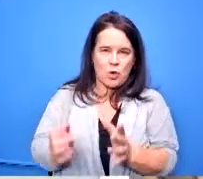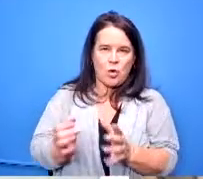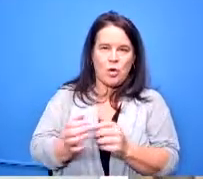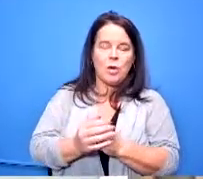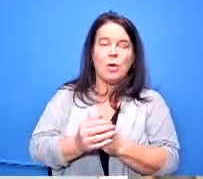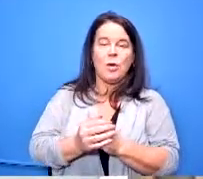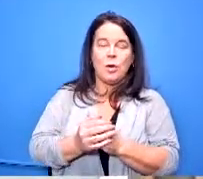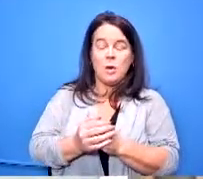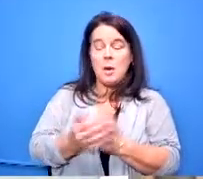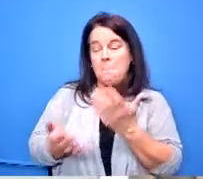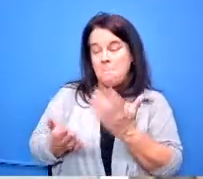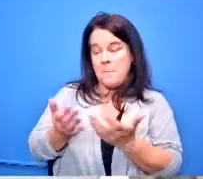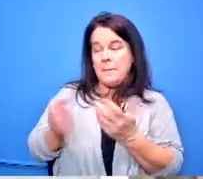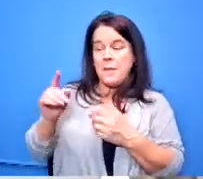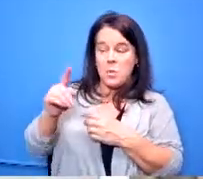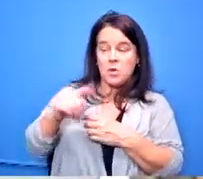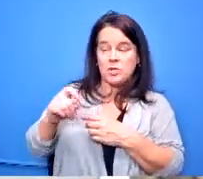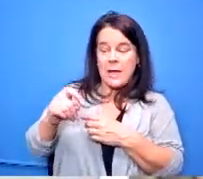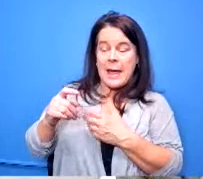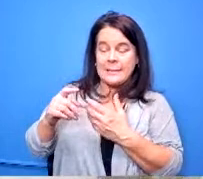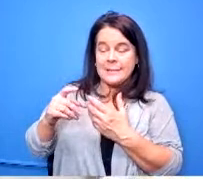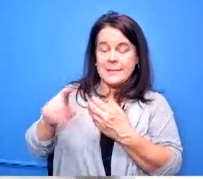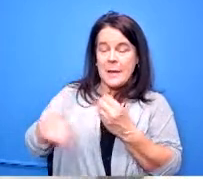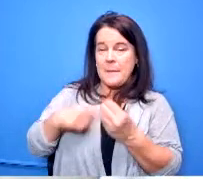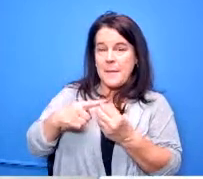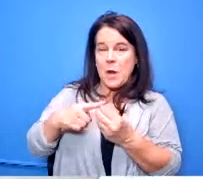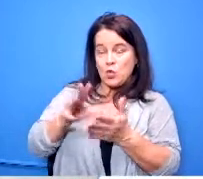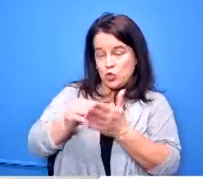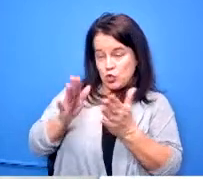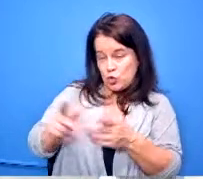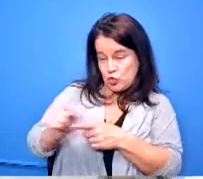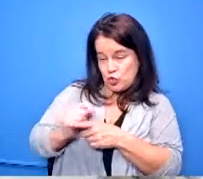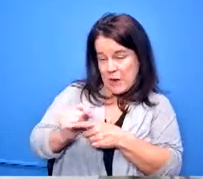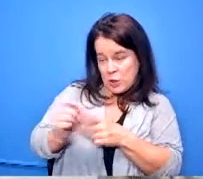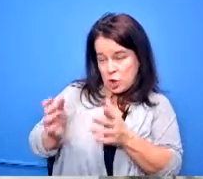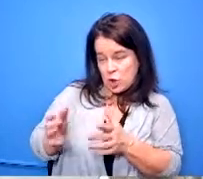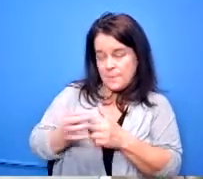trainers who they work with them uh because you're what you're talking about is um